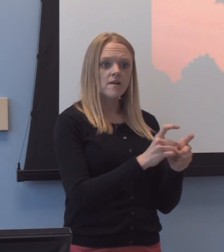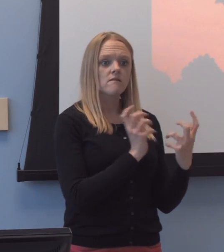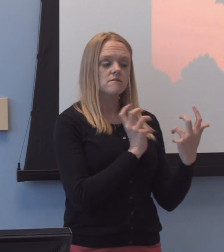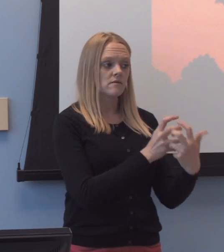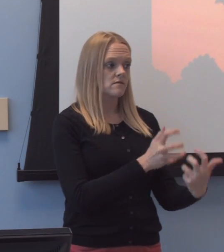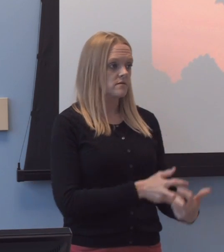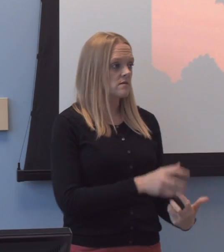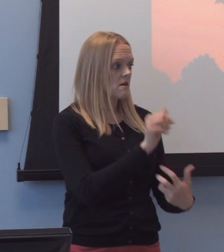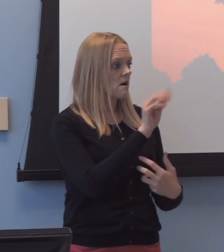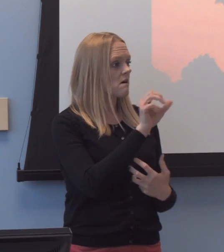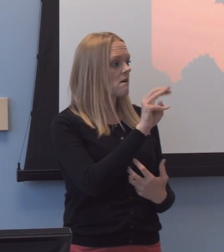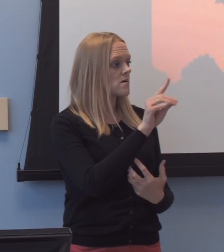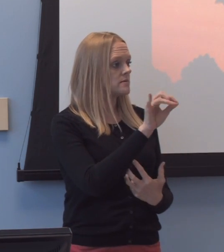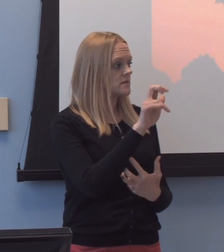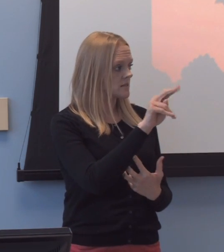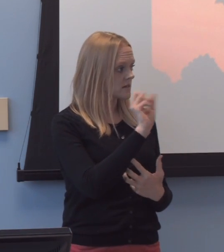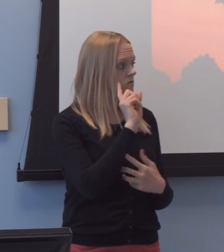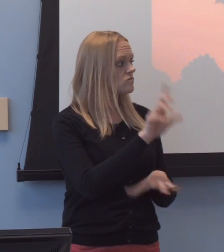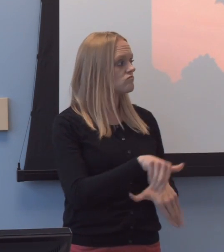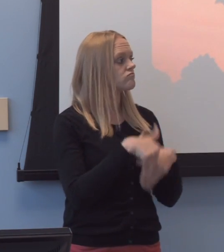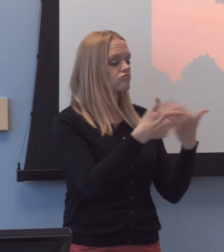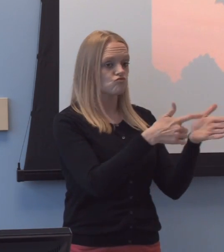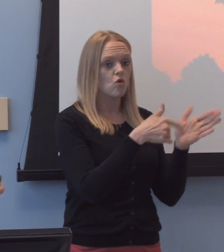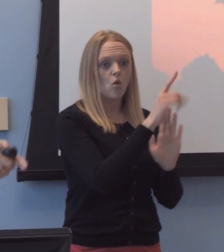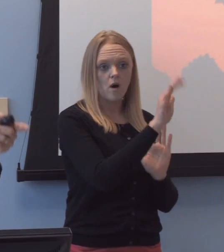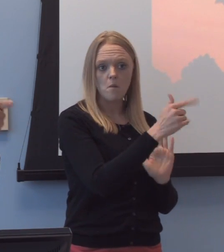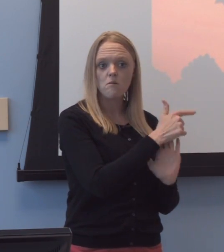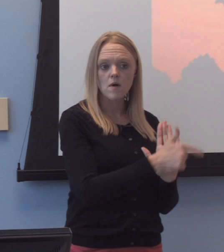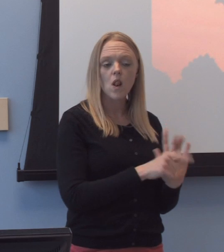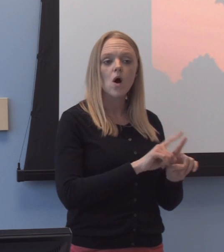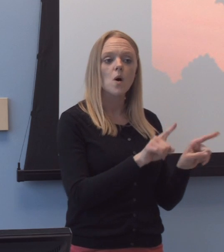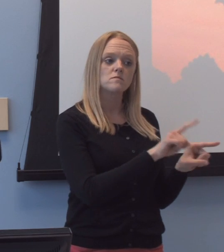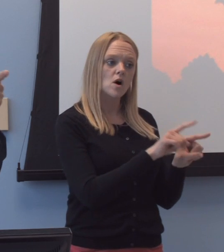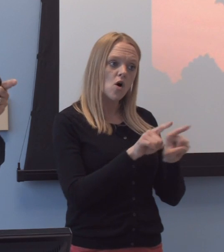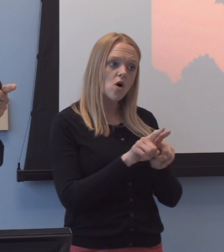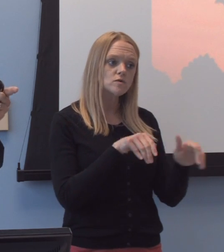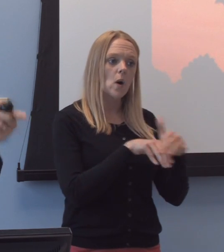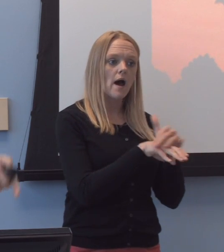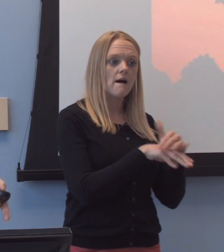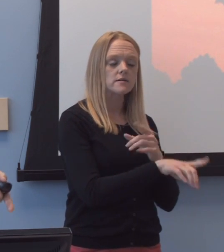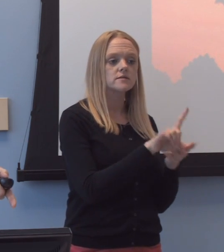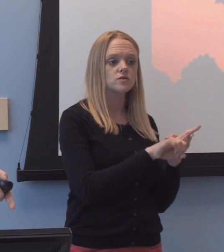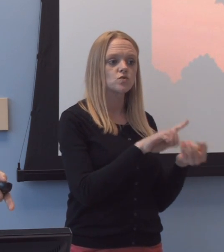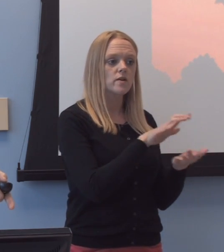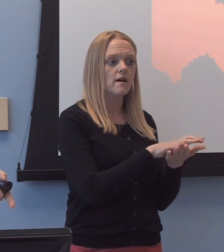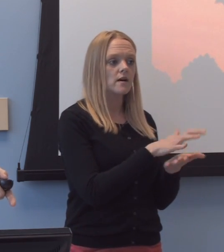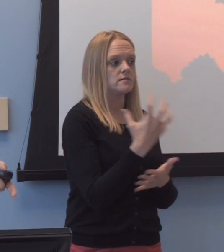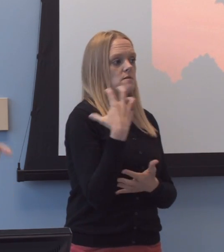would be available and provided and re-required by law, but also access to the academic coaching,